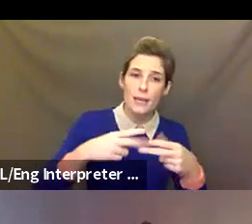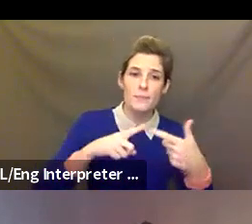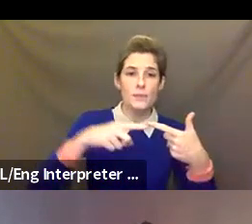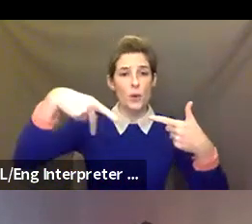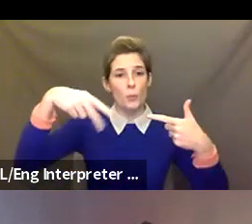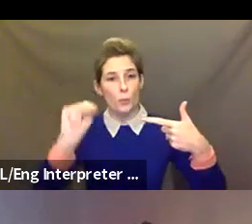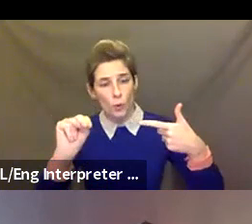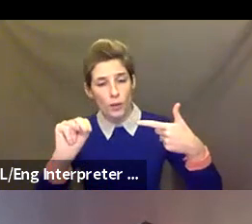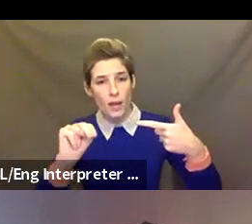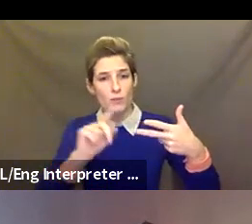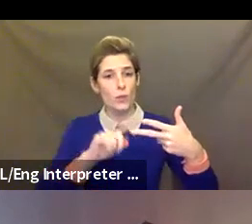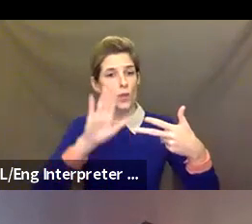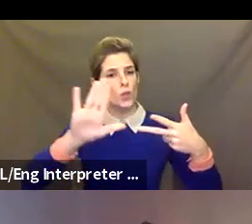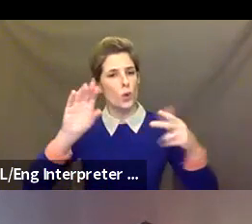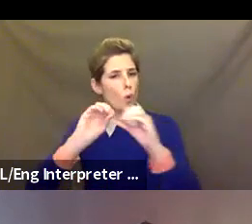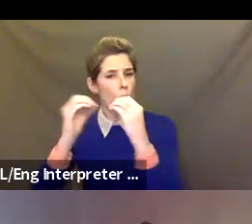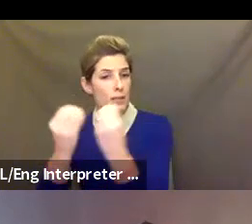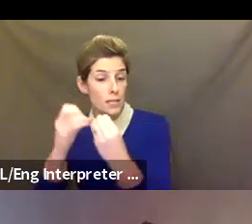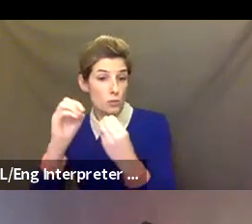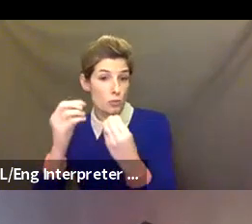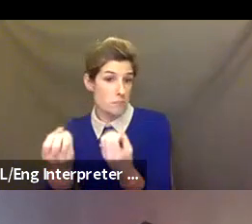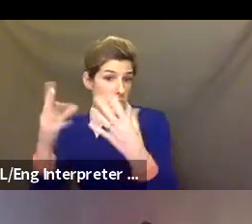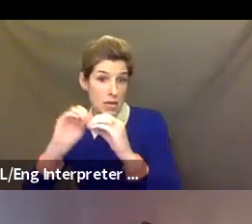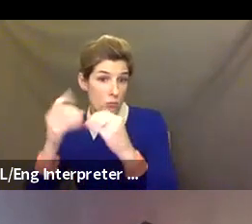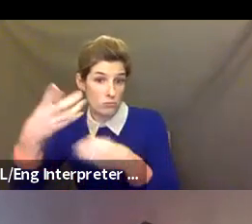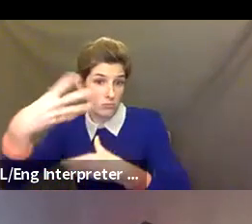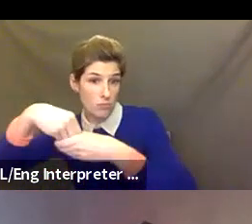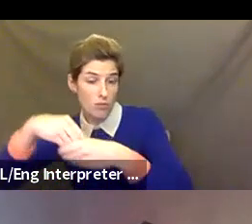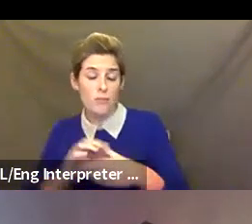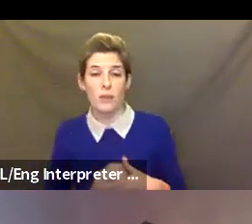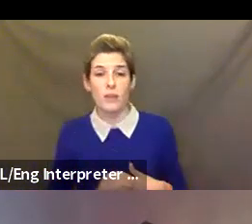multiple organizations, in some cases. Give us a brief visual